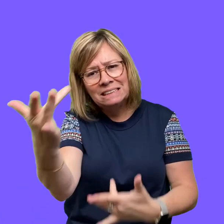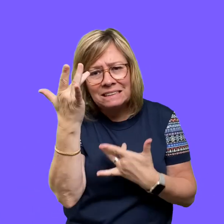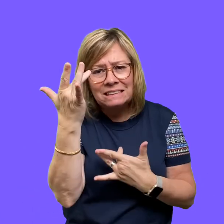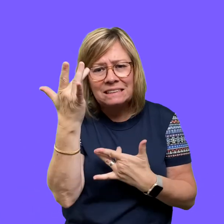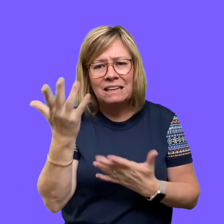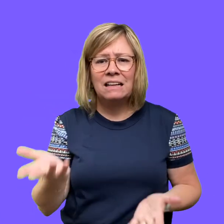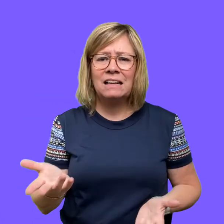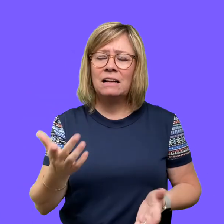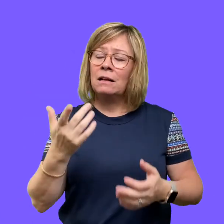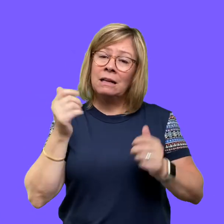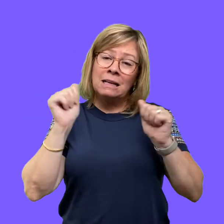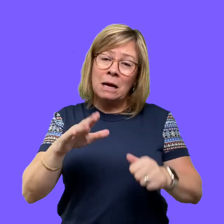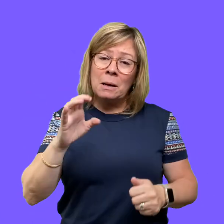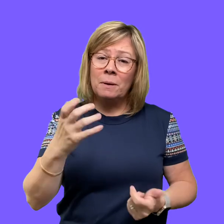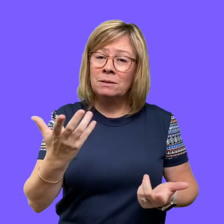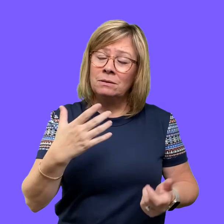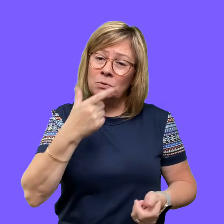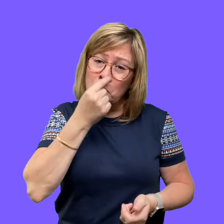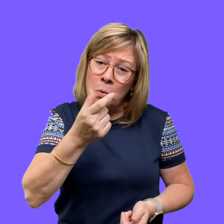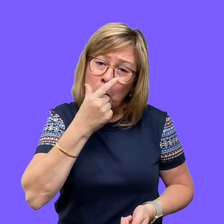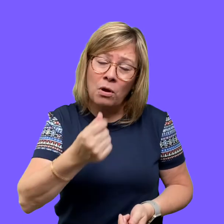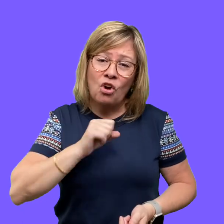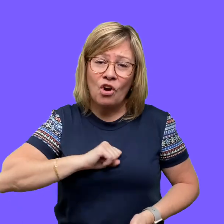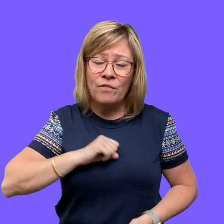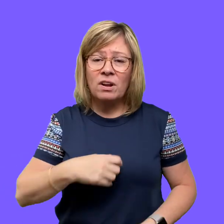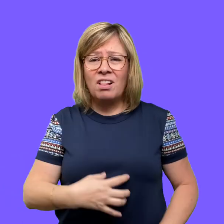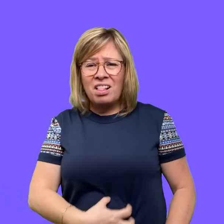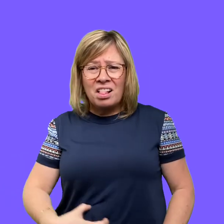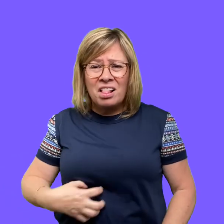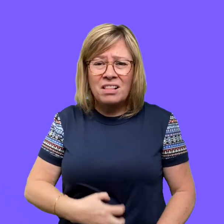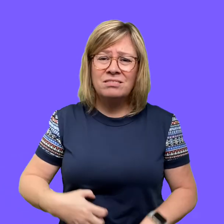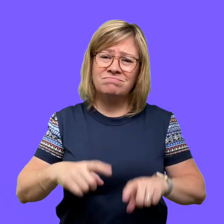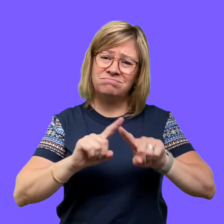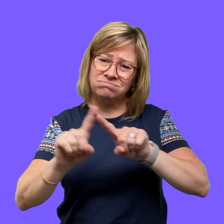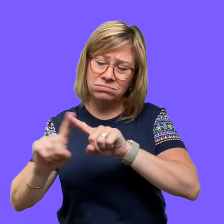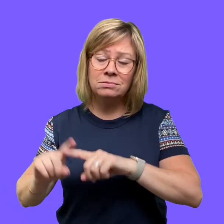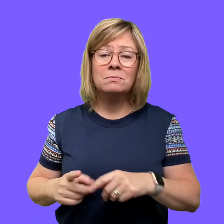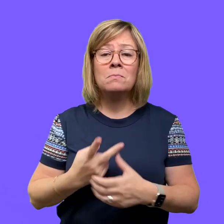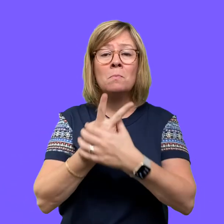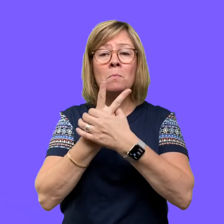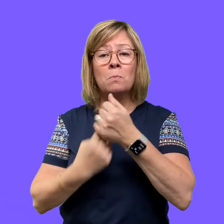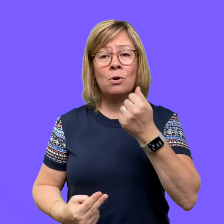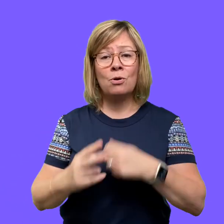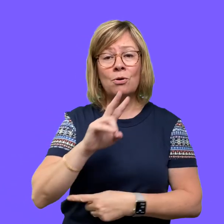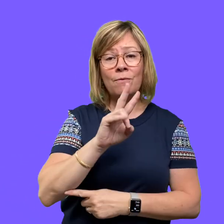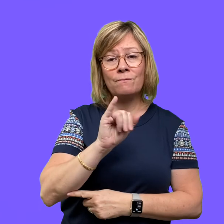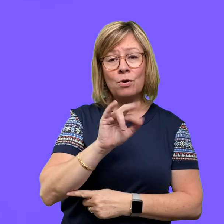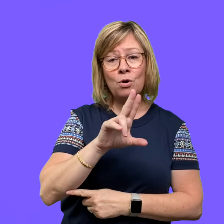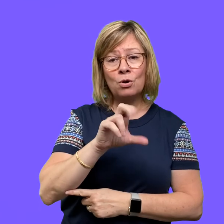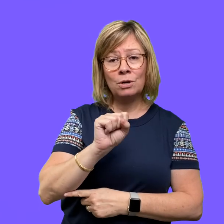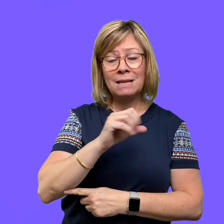you to feel ill. It could lead to a cold, cough, nausea, or other symptoms. Both